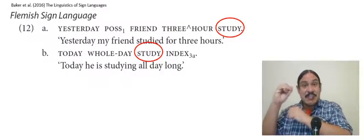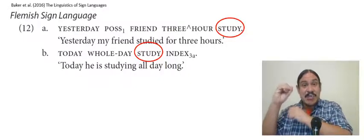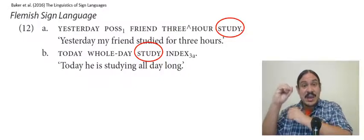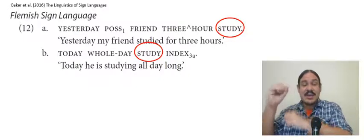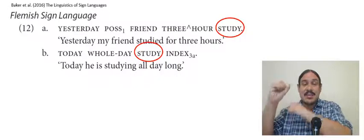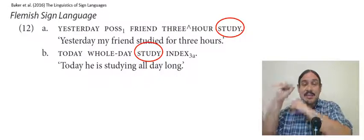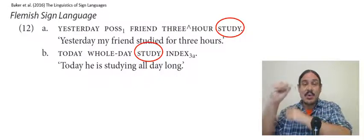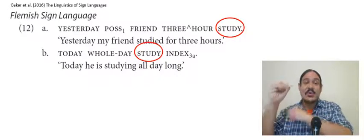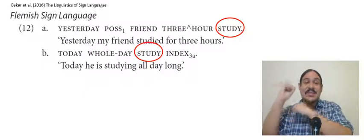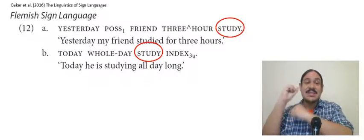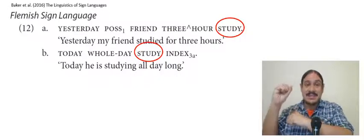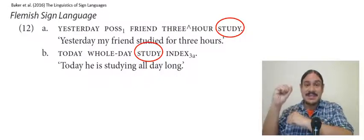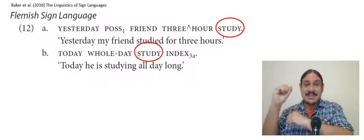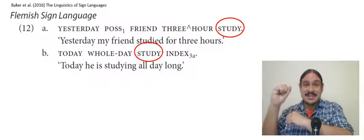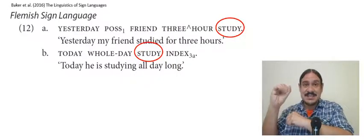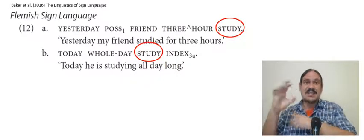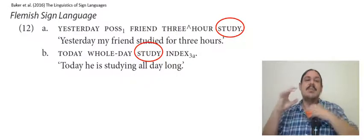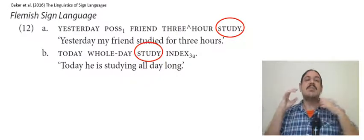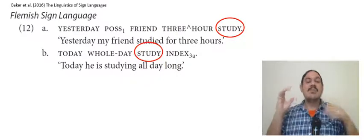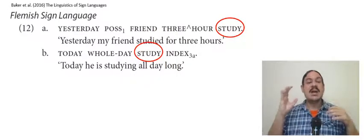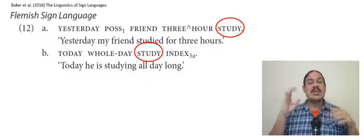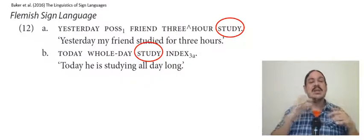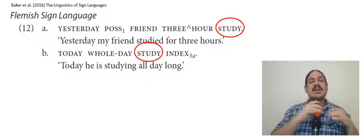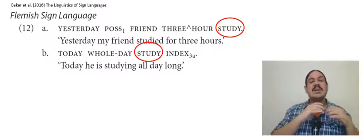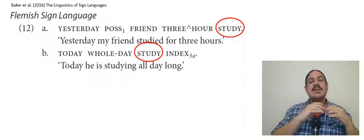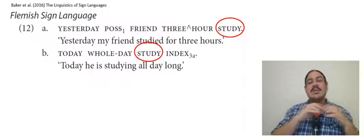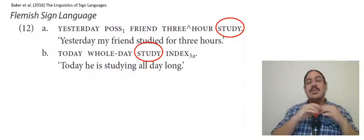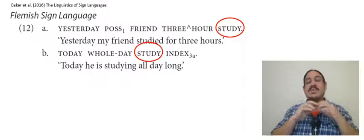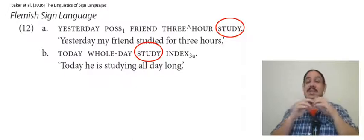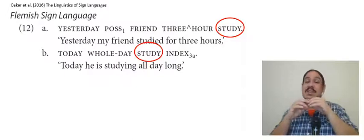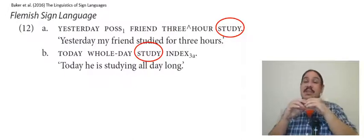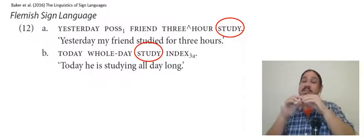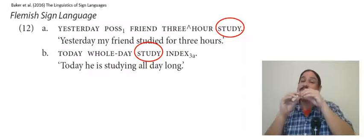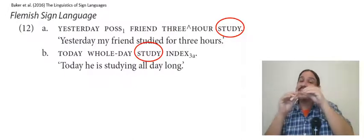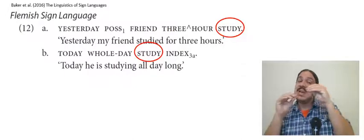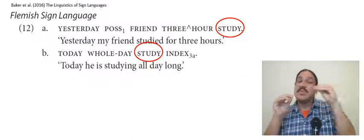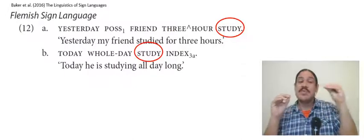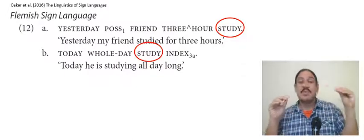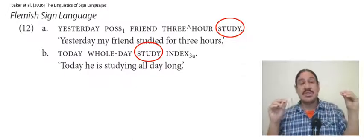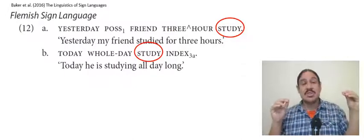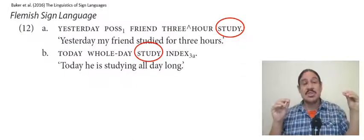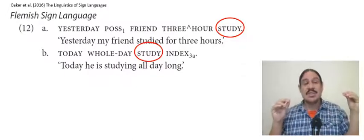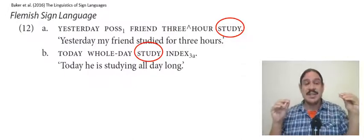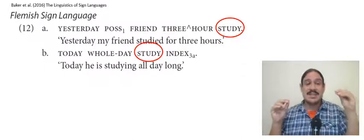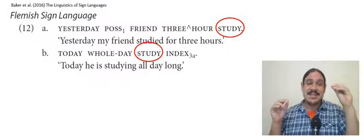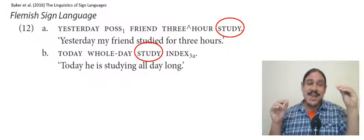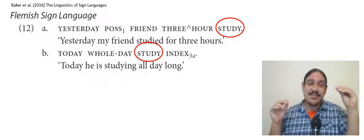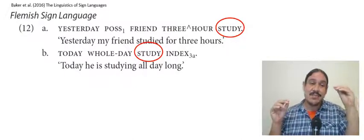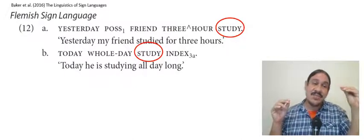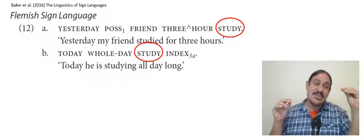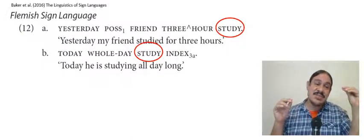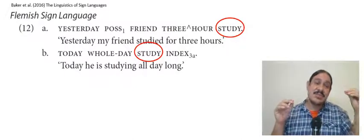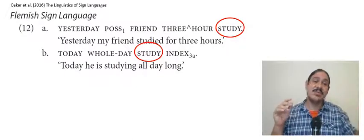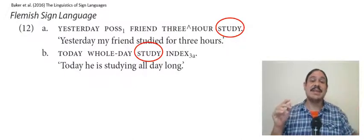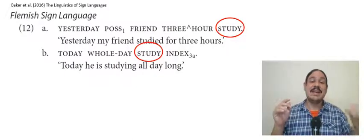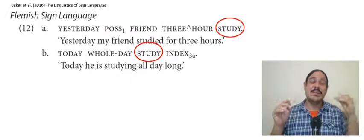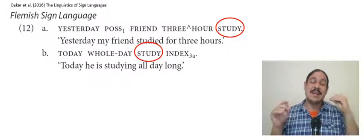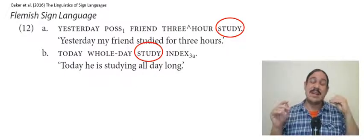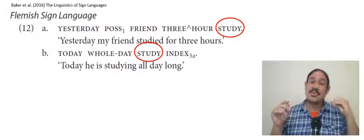we see this in spoken languages as well in English we can say "I'm going right now"